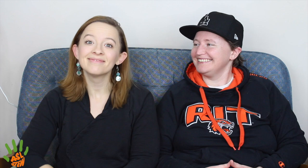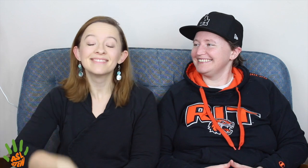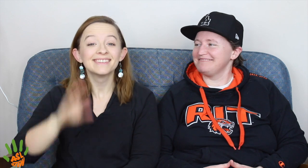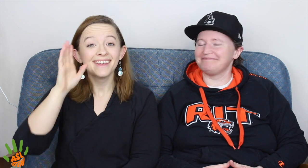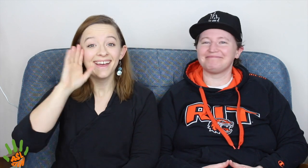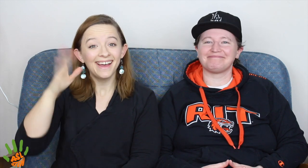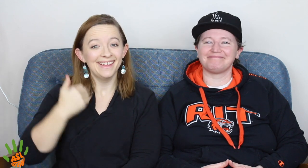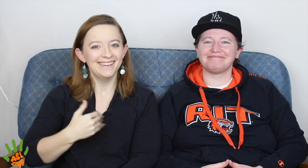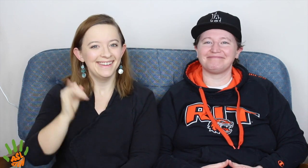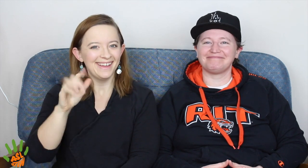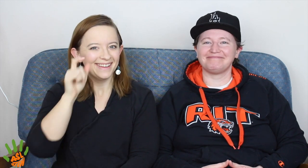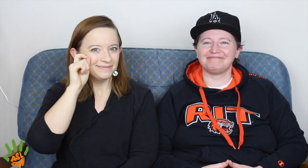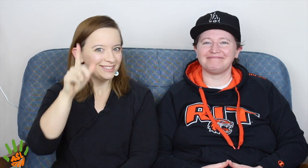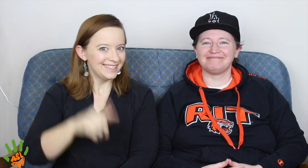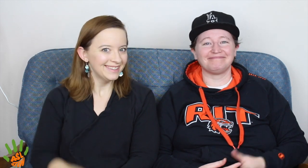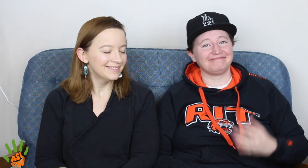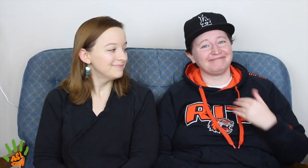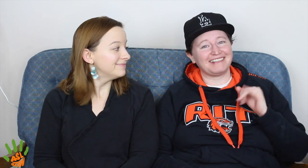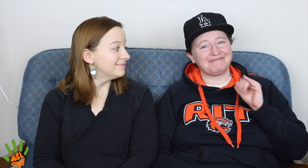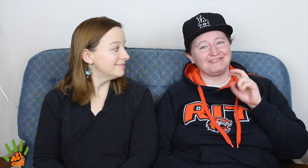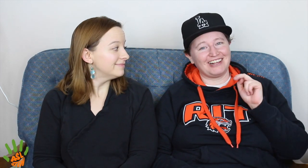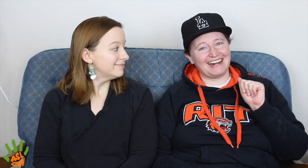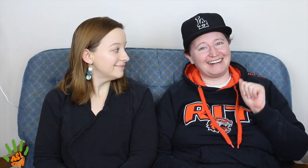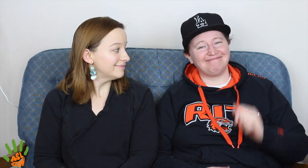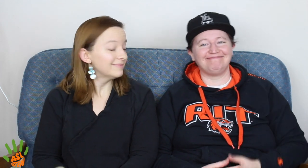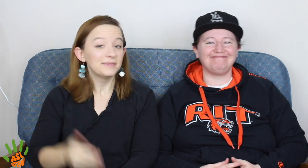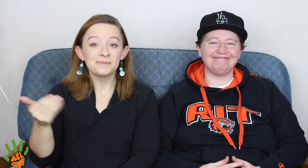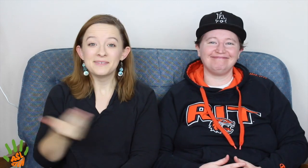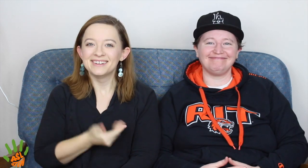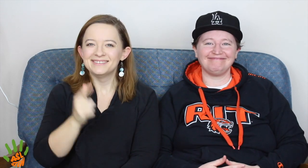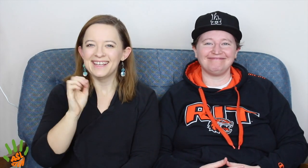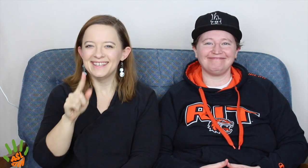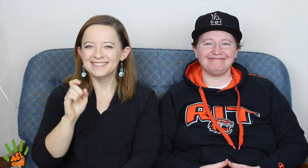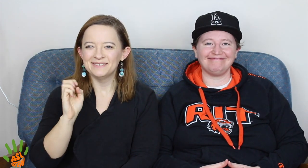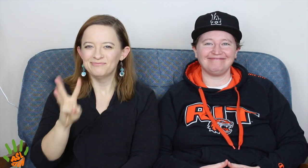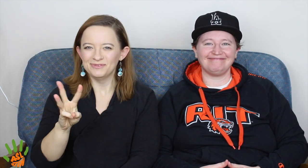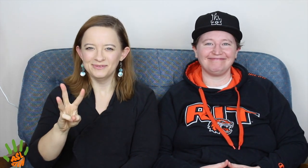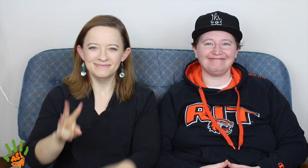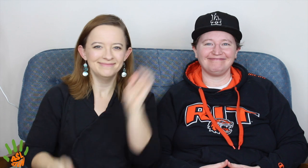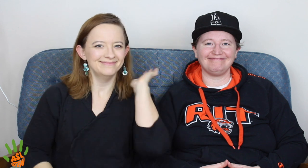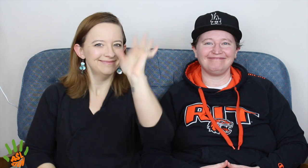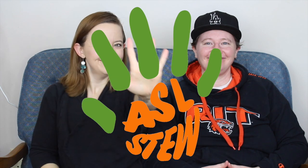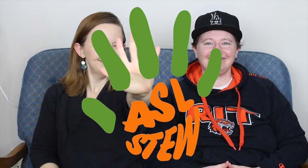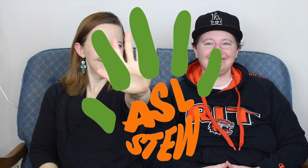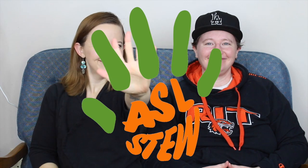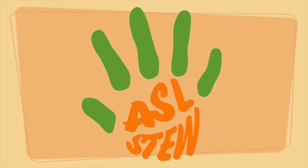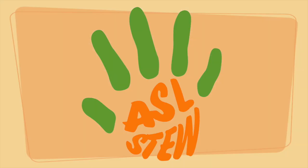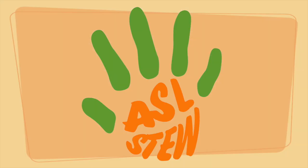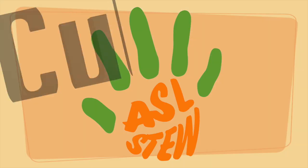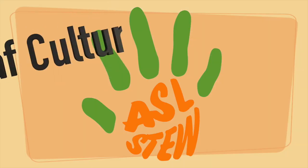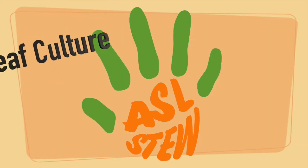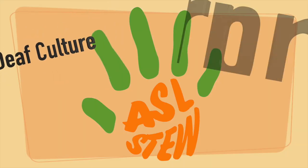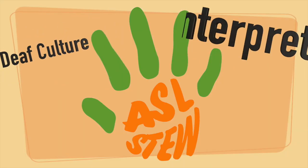[JI] Hello, I'm Jill... ... [JE] and I'm Jenna. [JI] Welcome to ASL Stew! (hand slap.... )